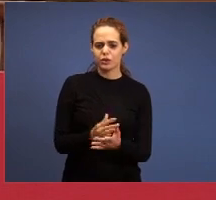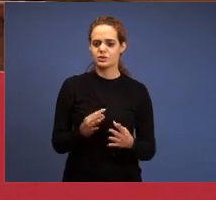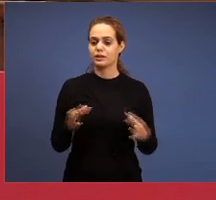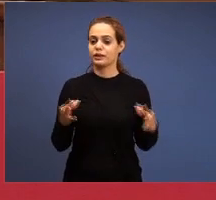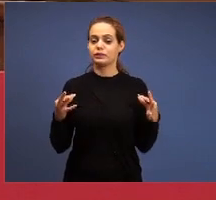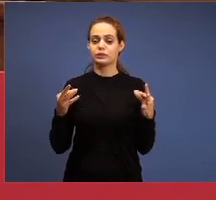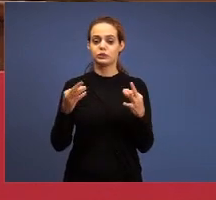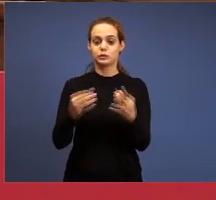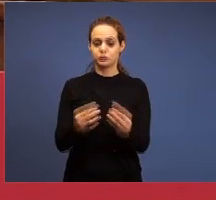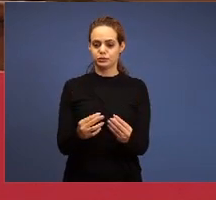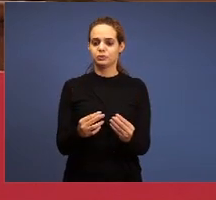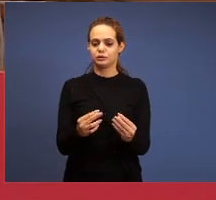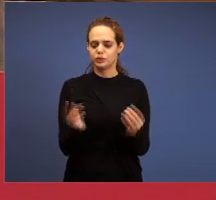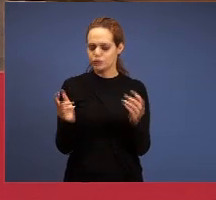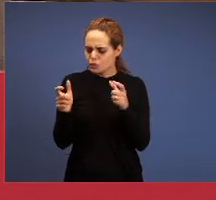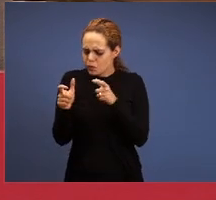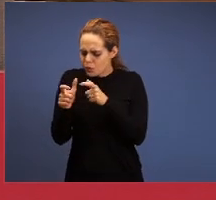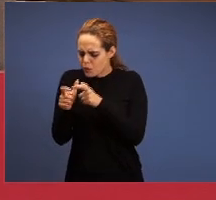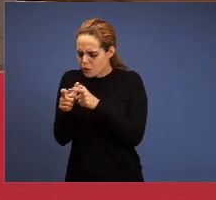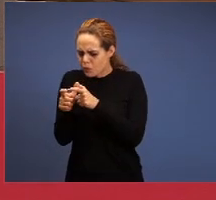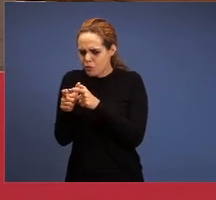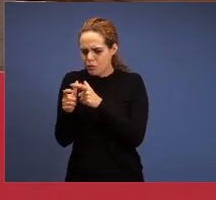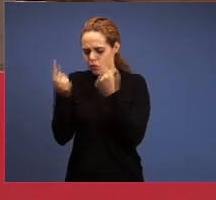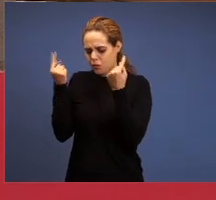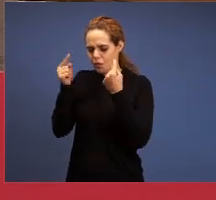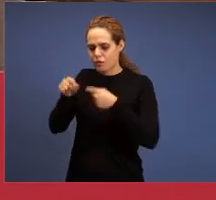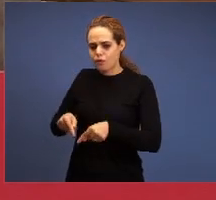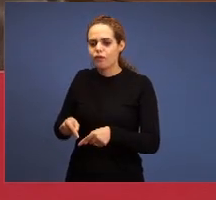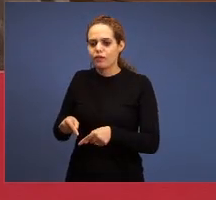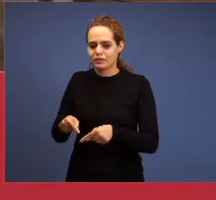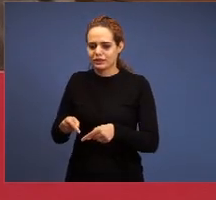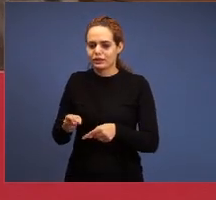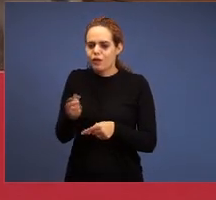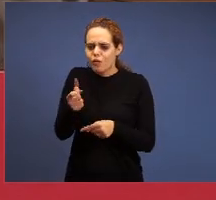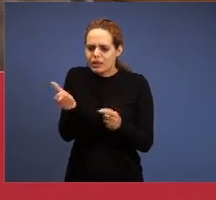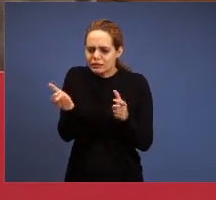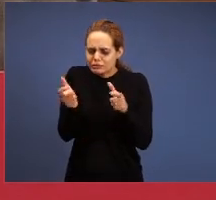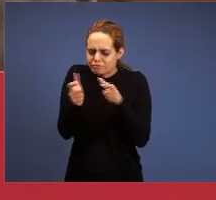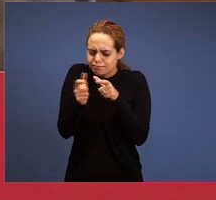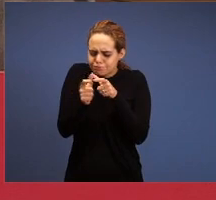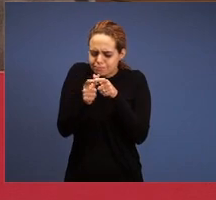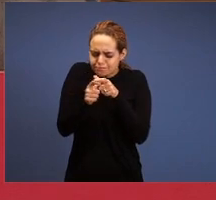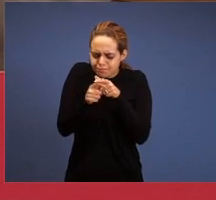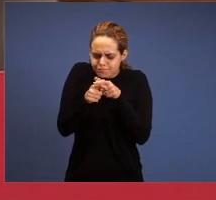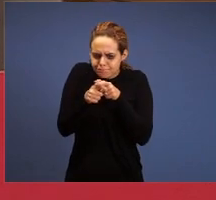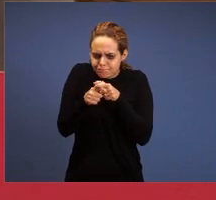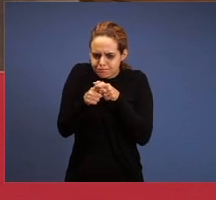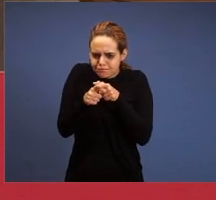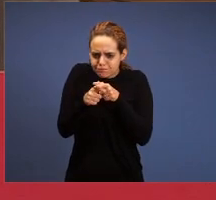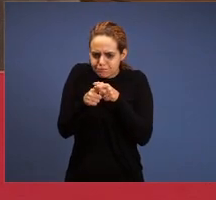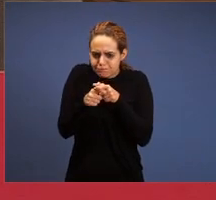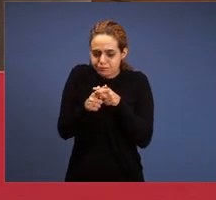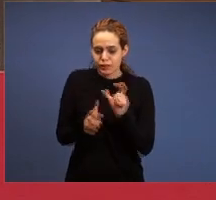of a small group, remains that were about to finish, the word Sardis means: rest,